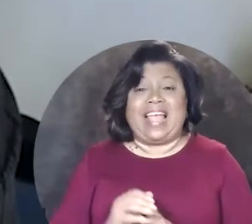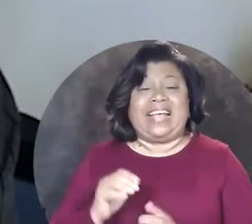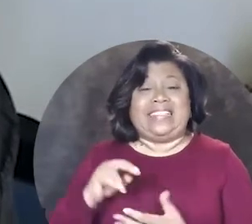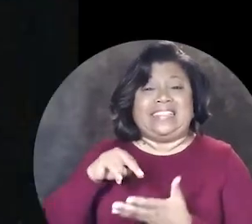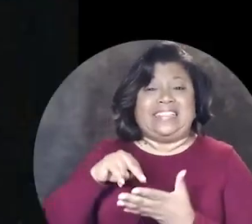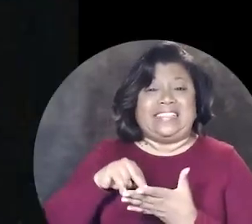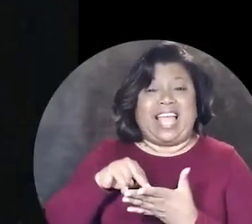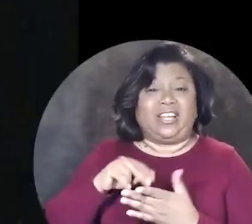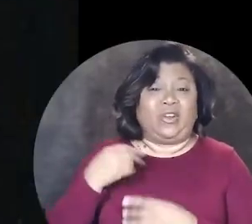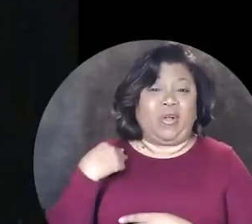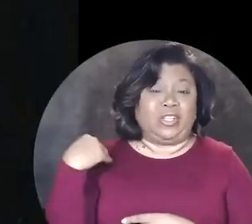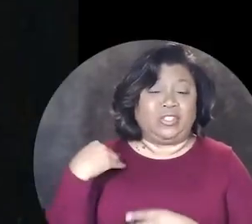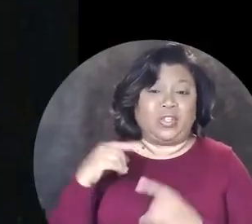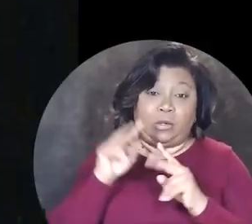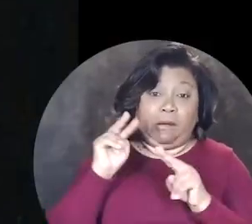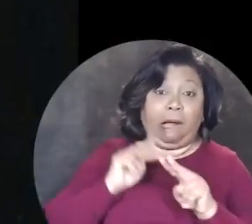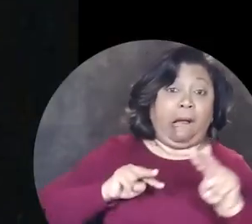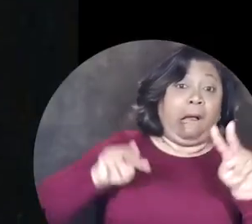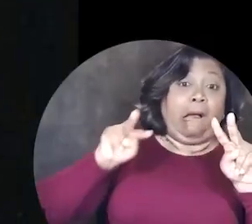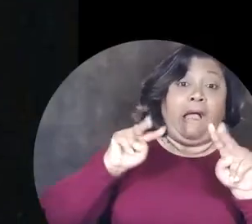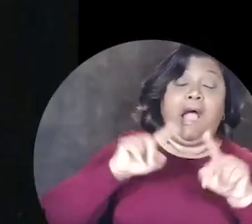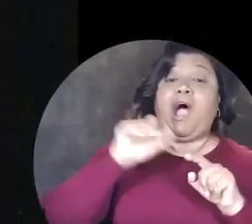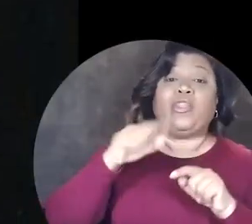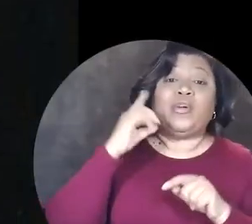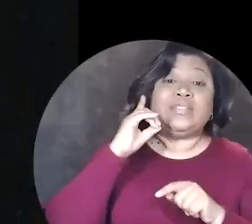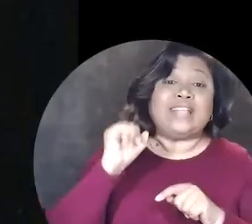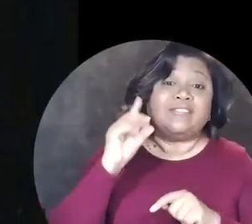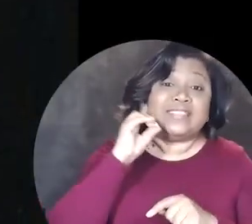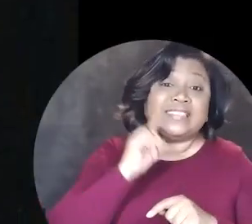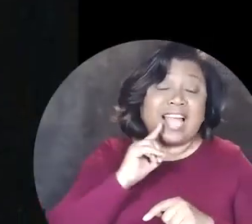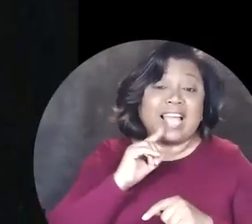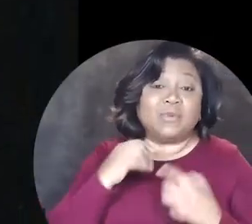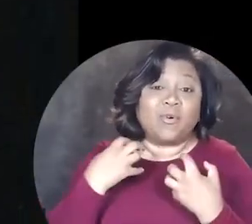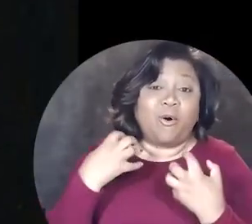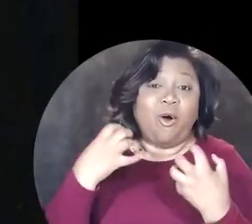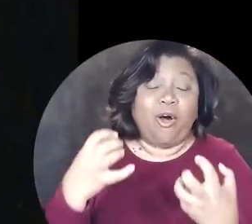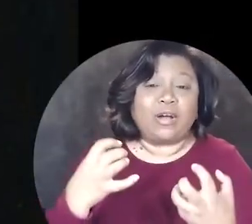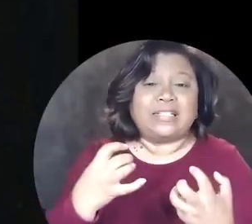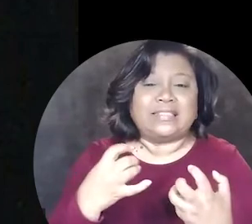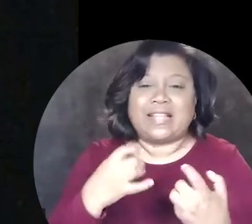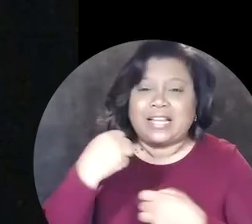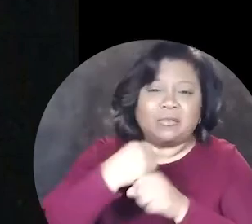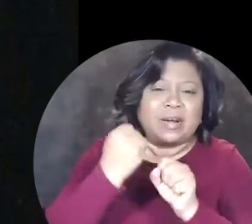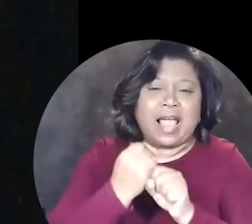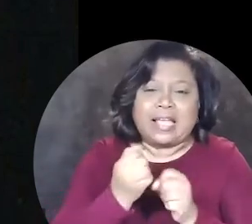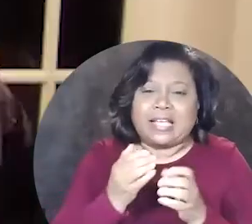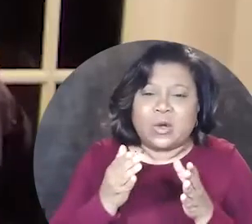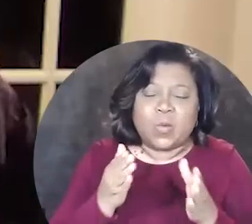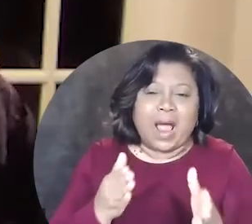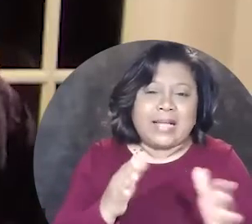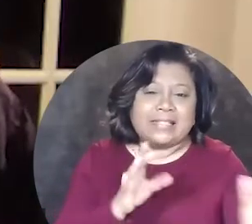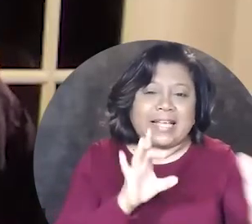standing on the shoulders of other Deaf and disabled artists and then creating ways and